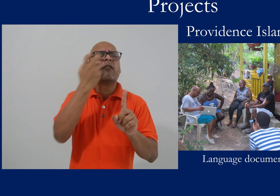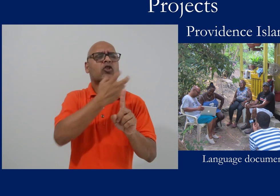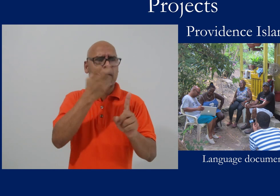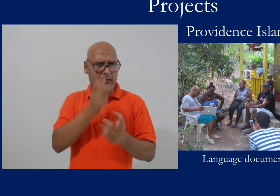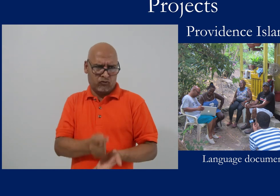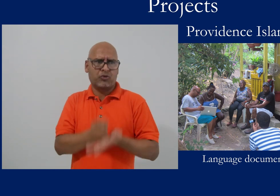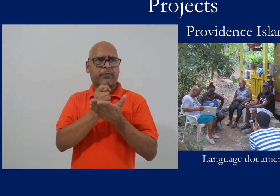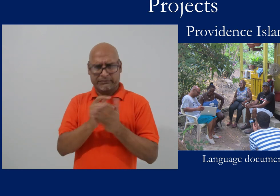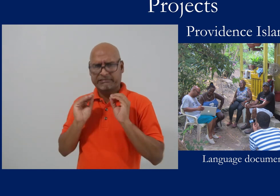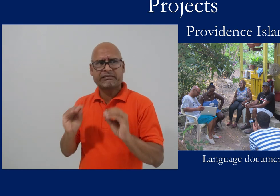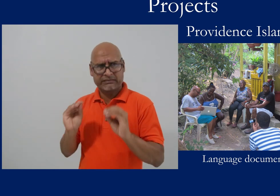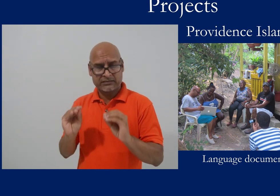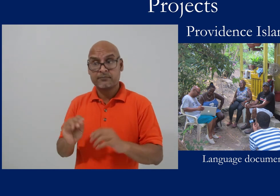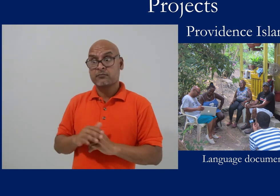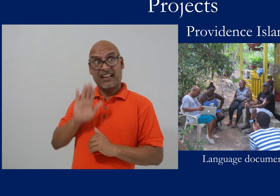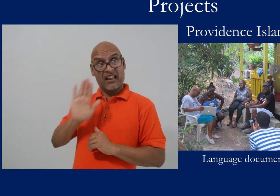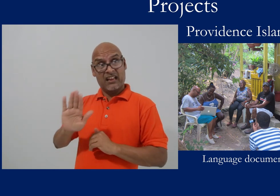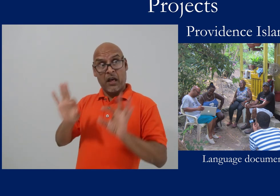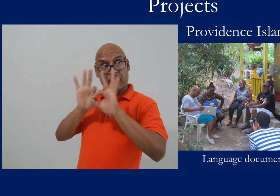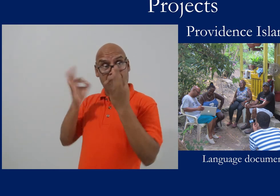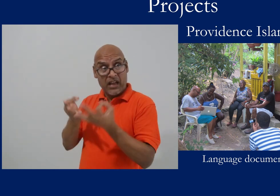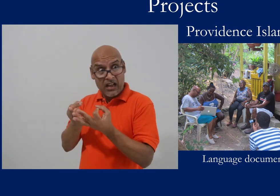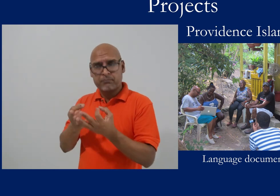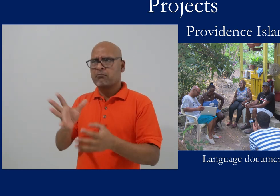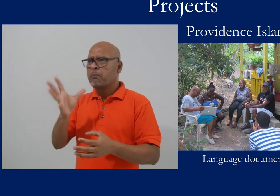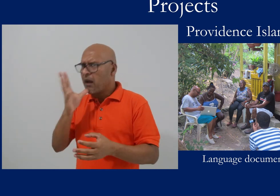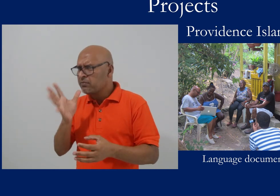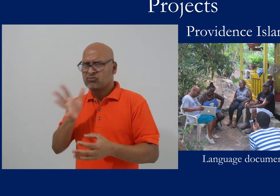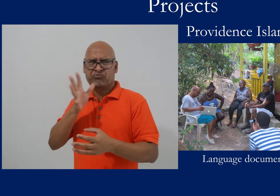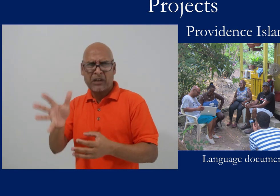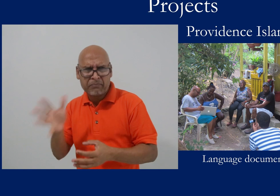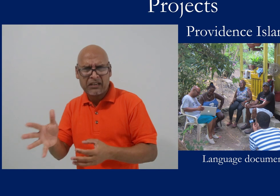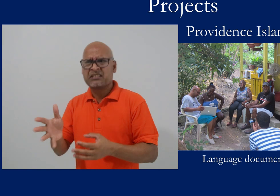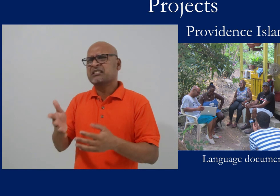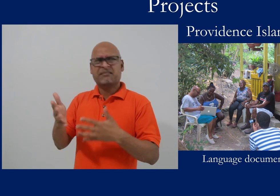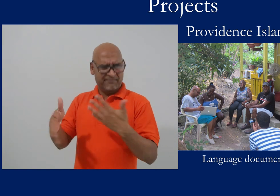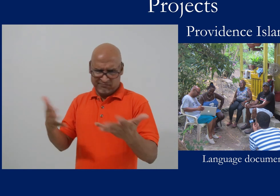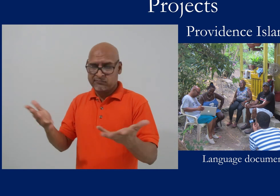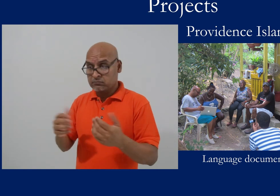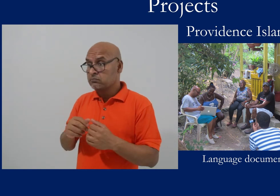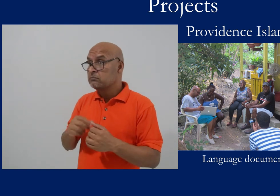and had been working with a speech therapist who'd been speaking to his mother and grandmother.